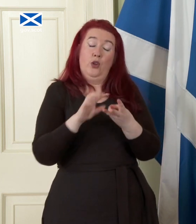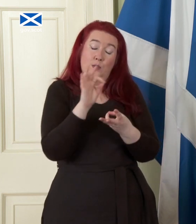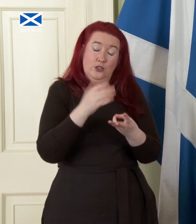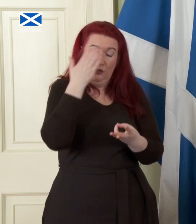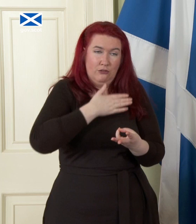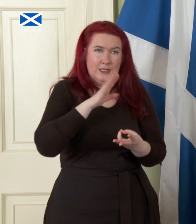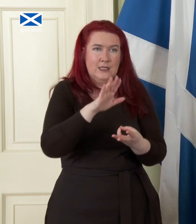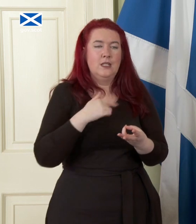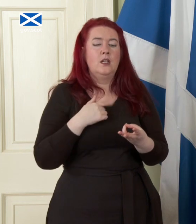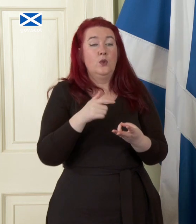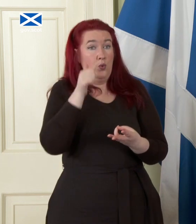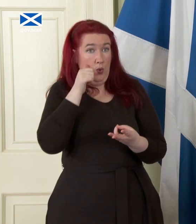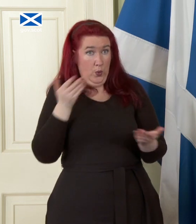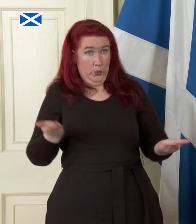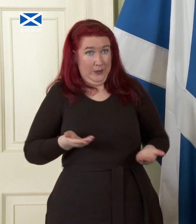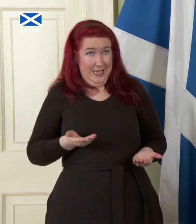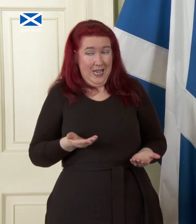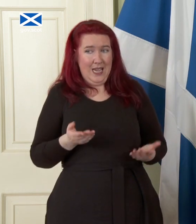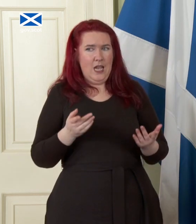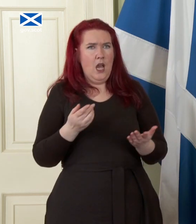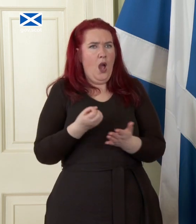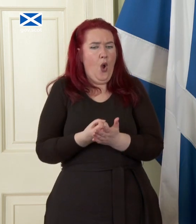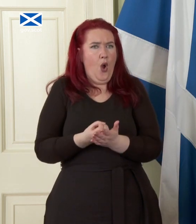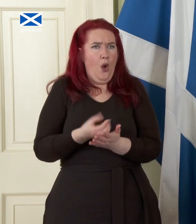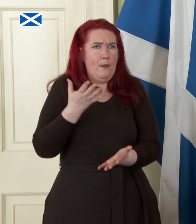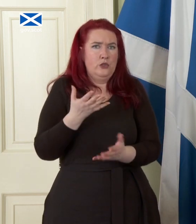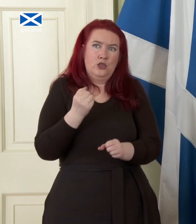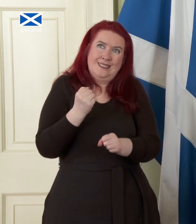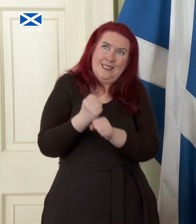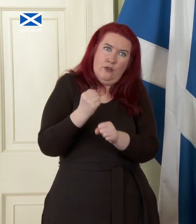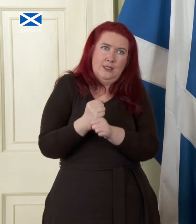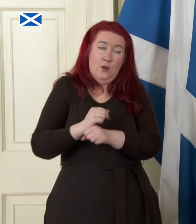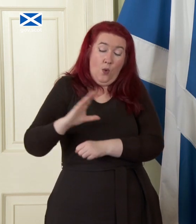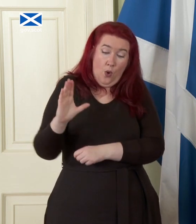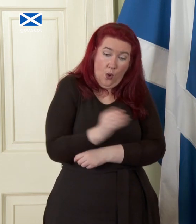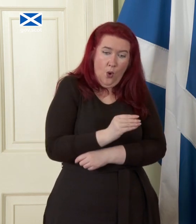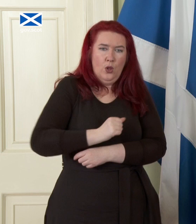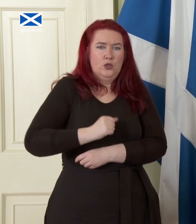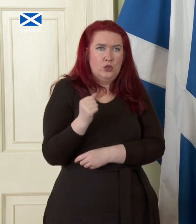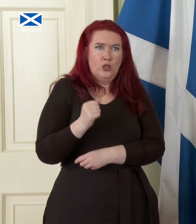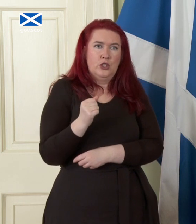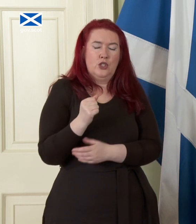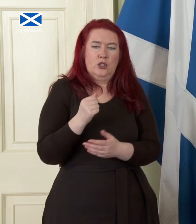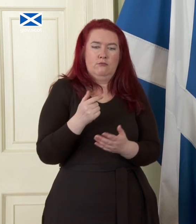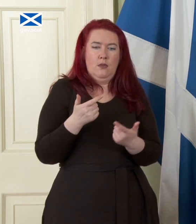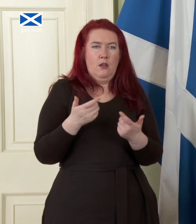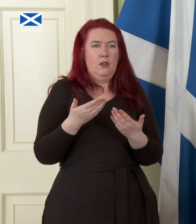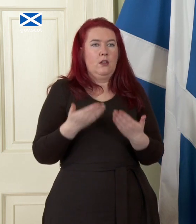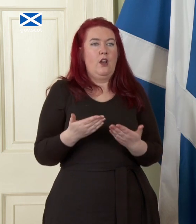you know as of today what the cost of guaranteeing all Scottish current current account Bank holdings